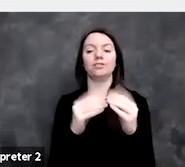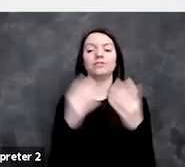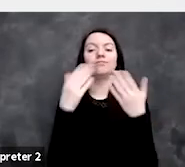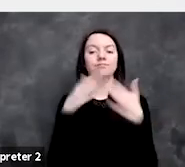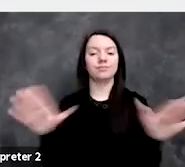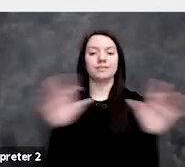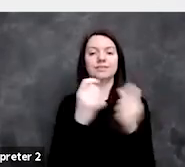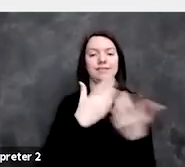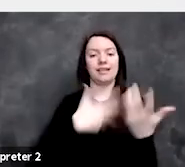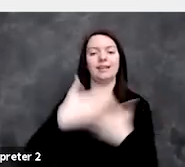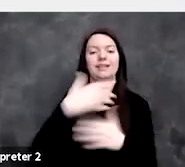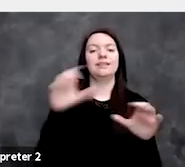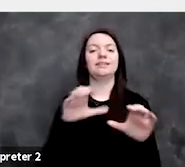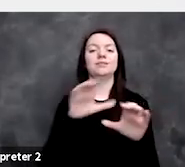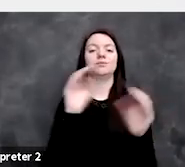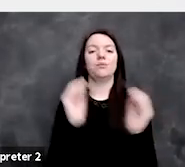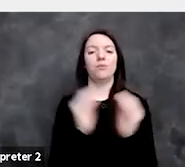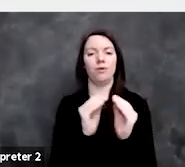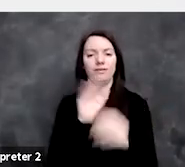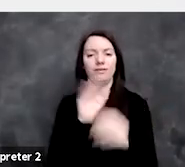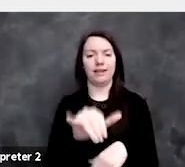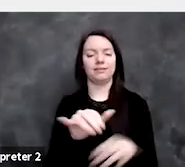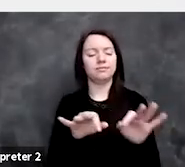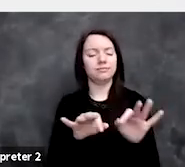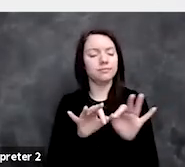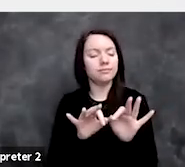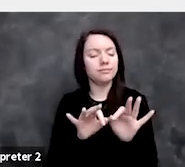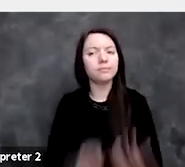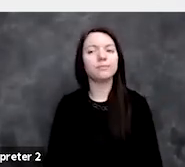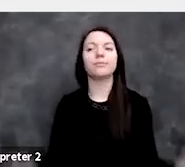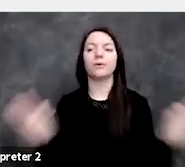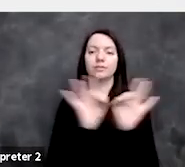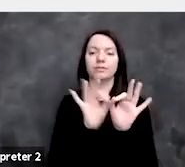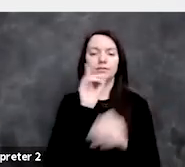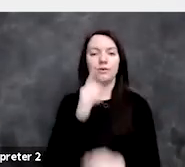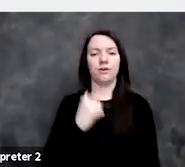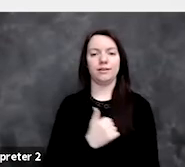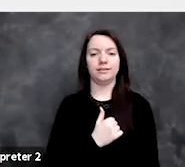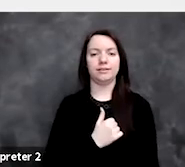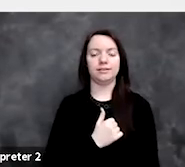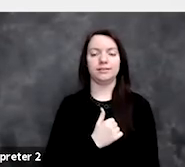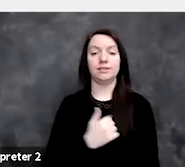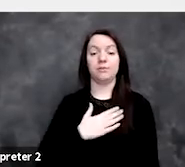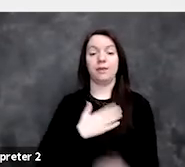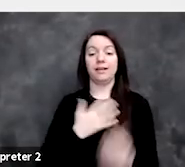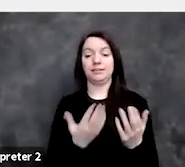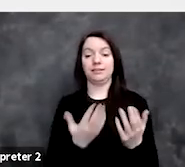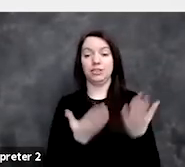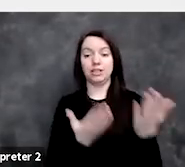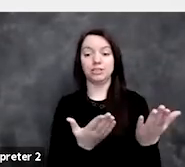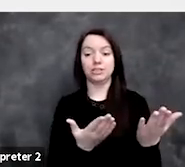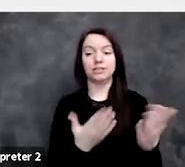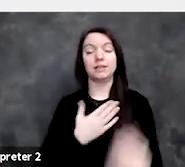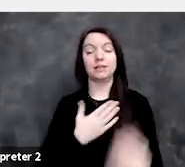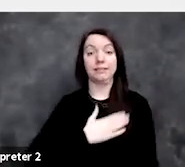I think it is extremely important for us. So I suggest, please be mindful